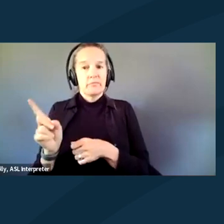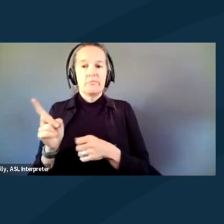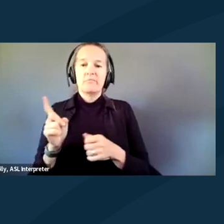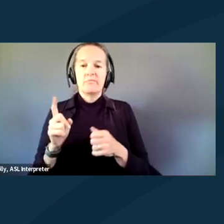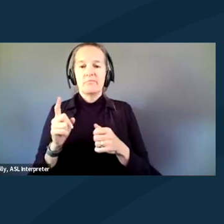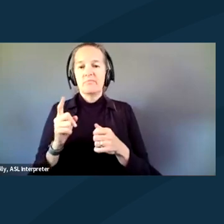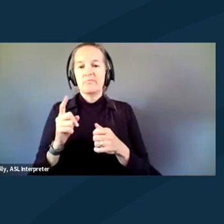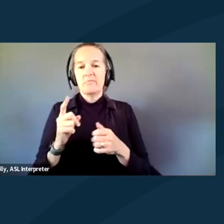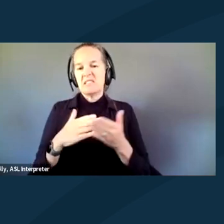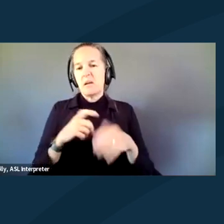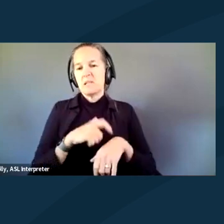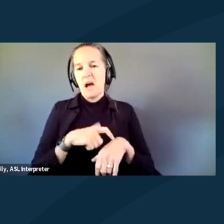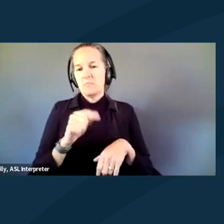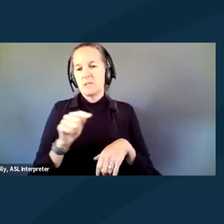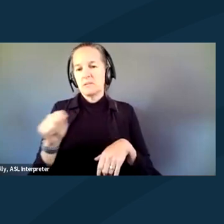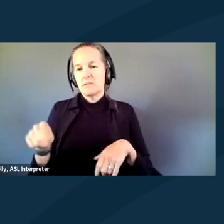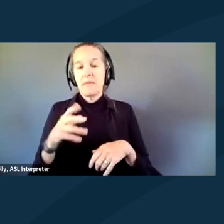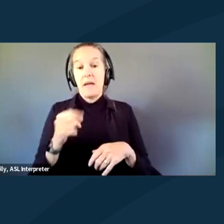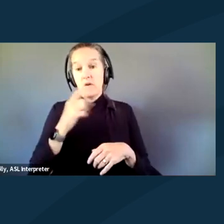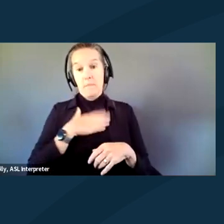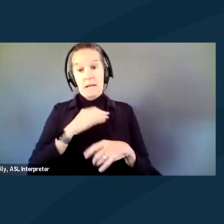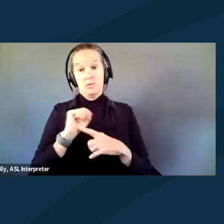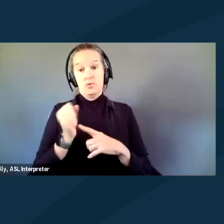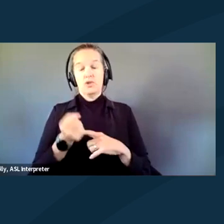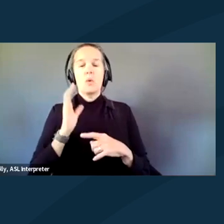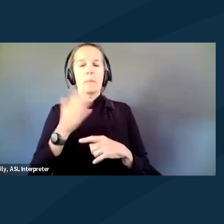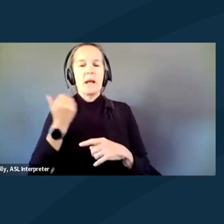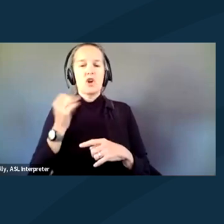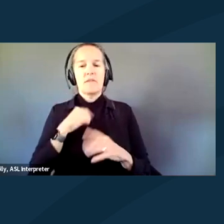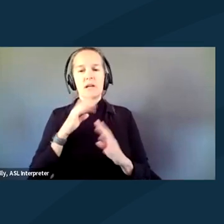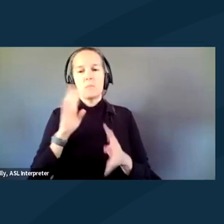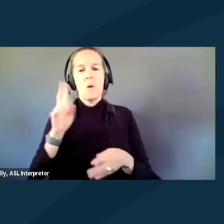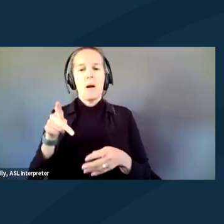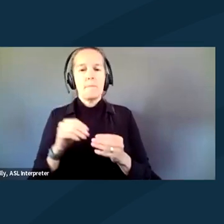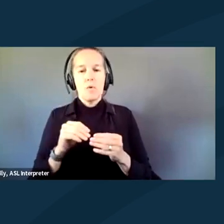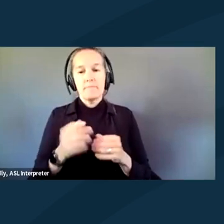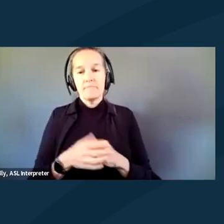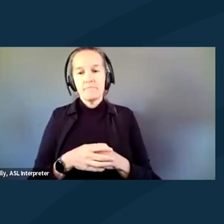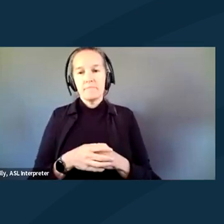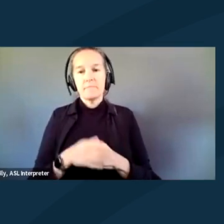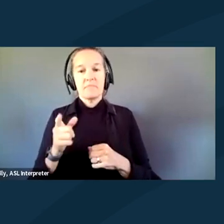And I think in my case, I would've been better off if I'd had spoken up more. This is Anita.